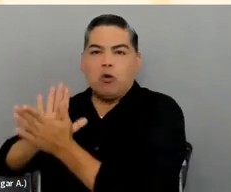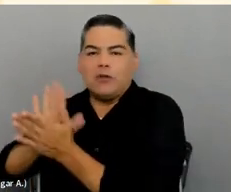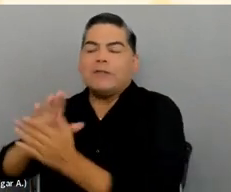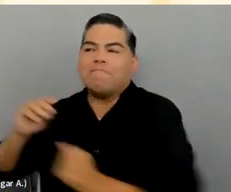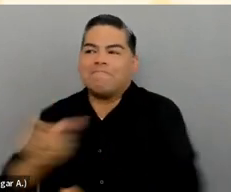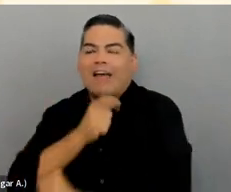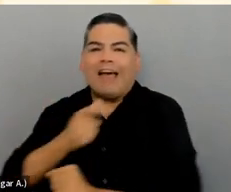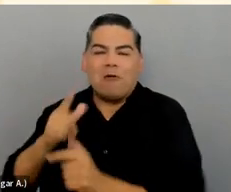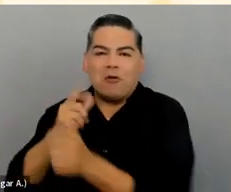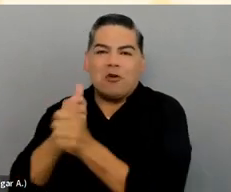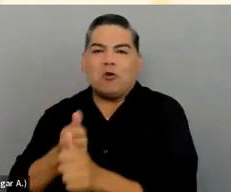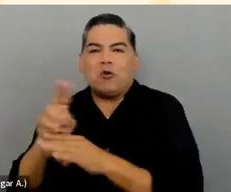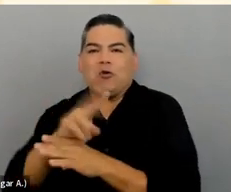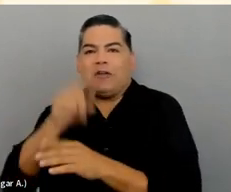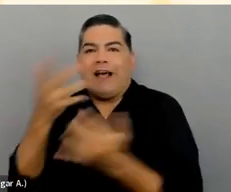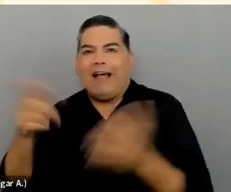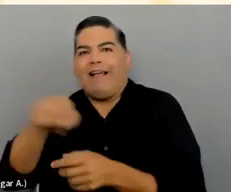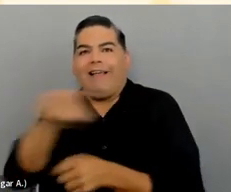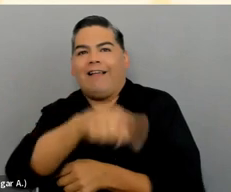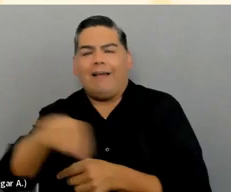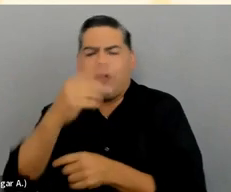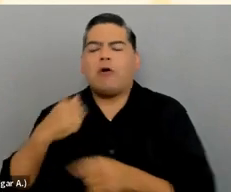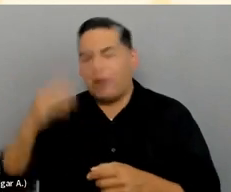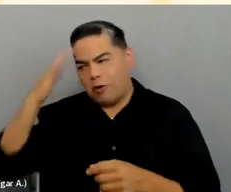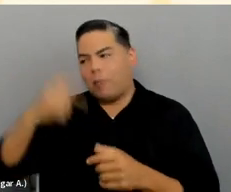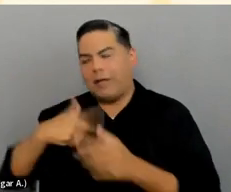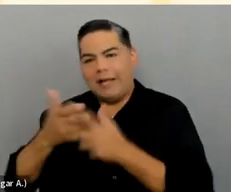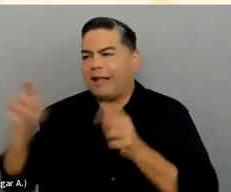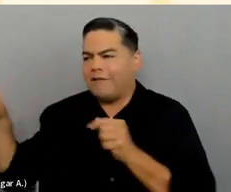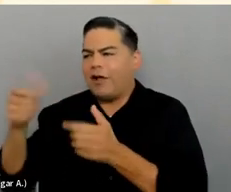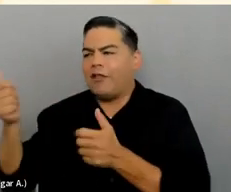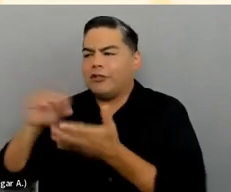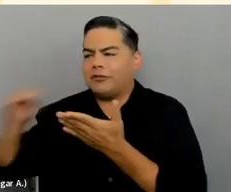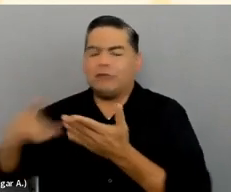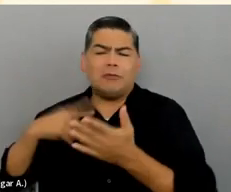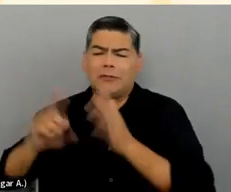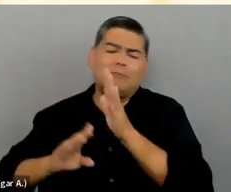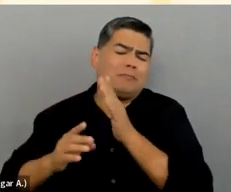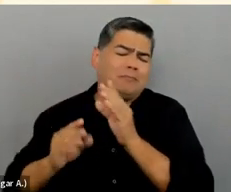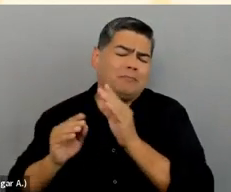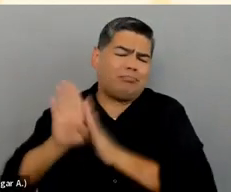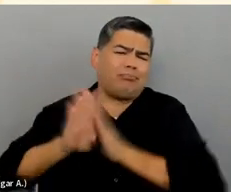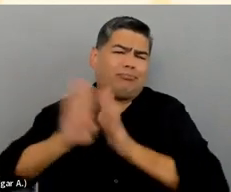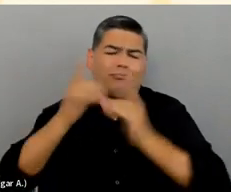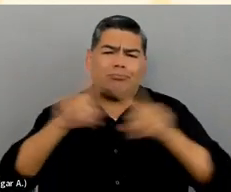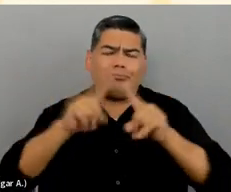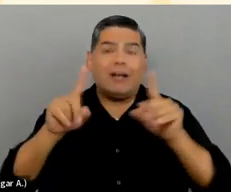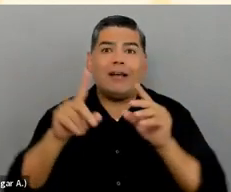I think both I and a lot of my classmates would have been a lot more successful in actually absorbing real information. But thank you; that was great.